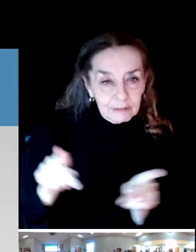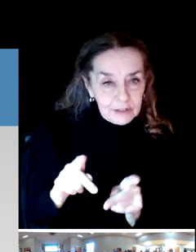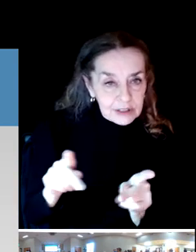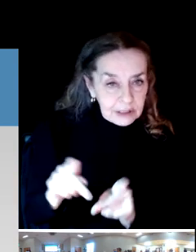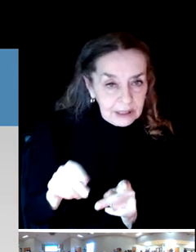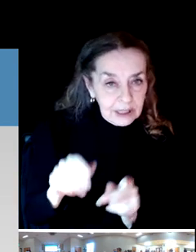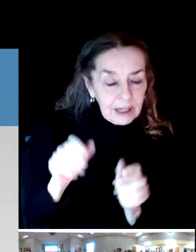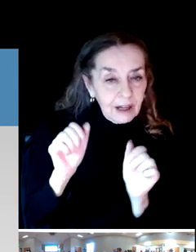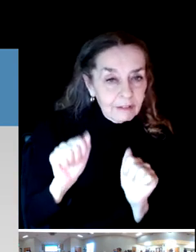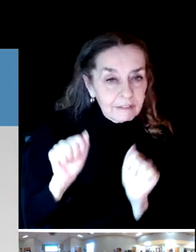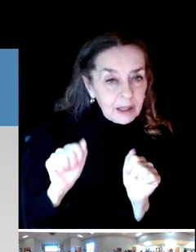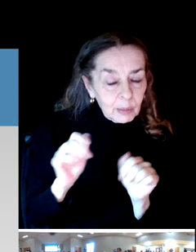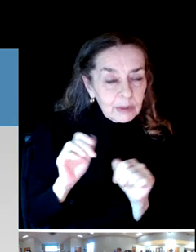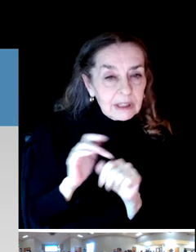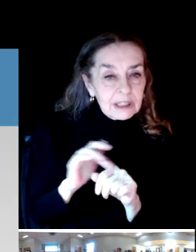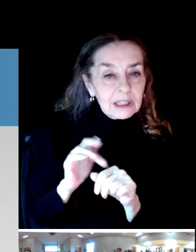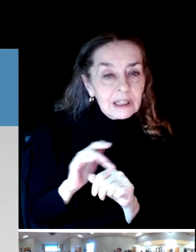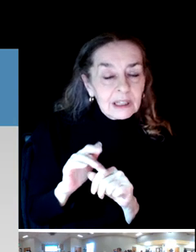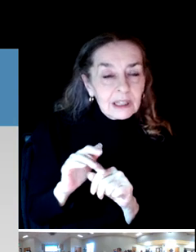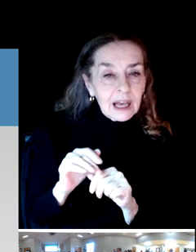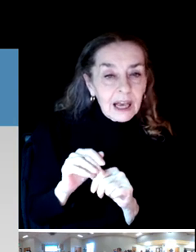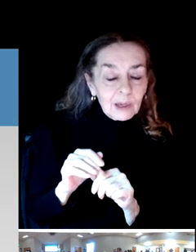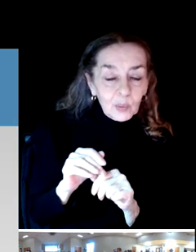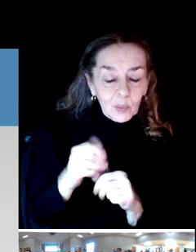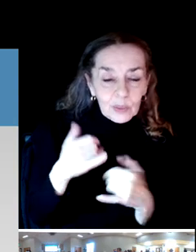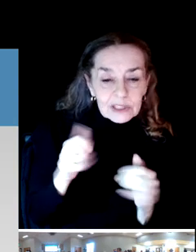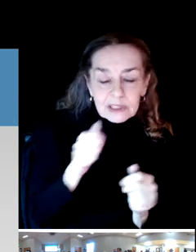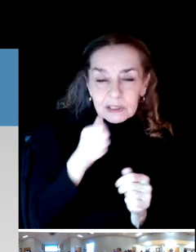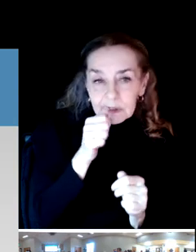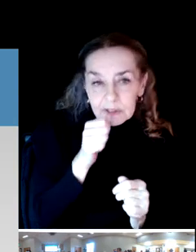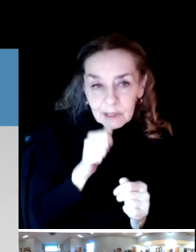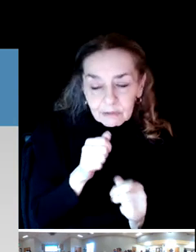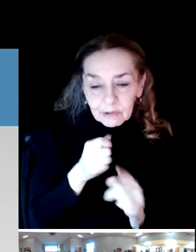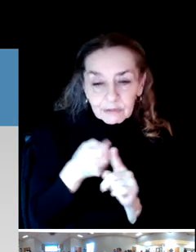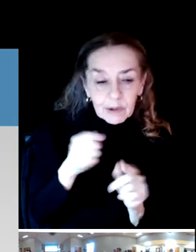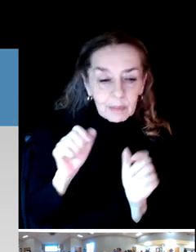to suffer from the ability to recruit lifeguards and such.